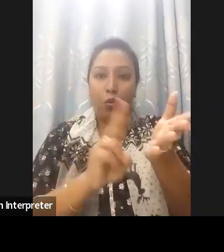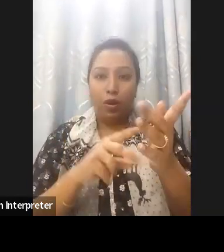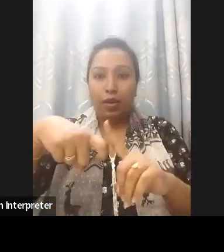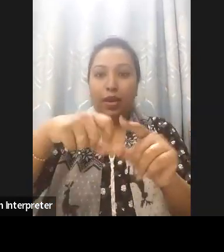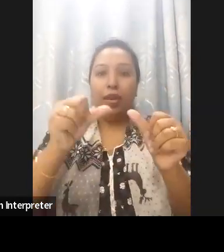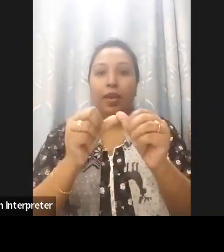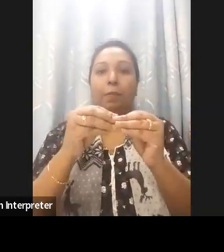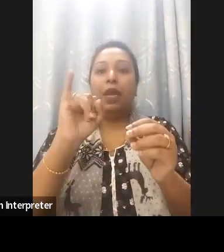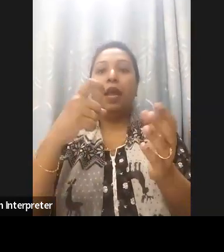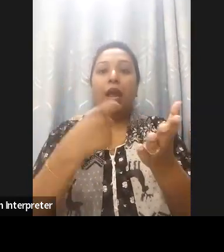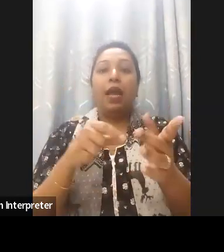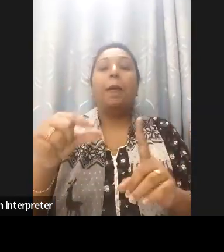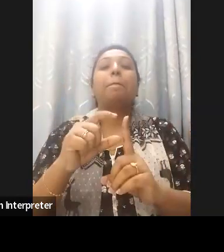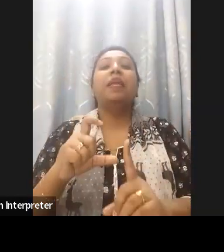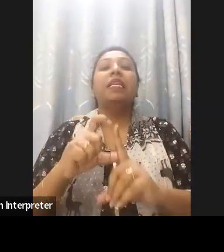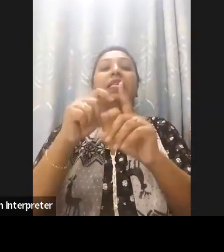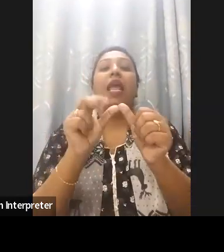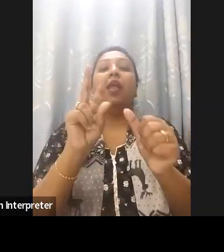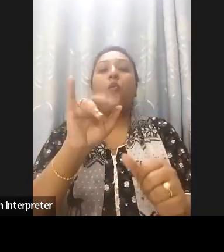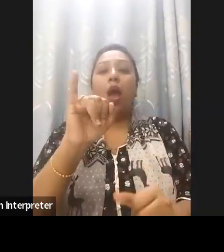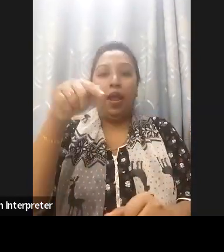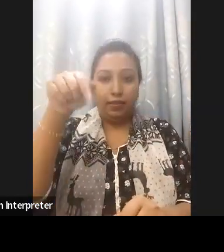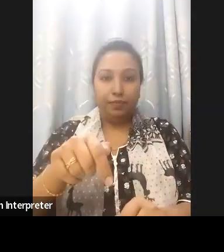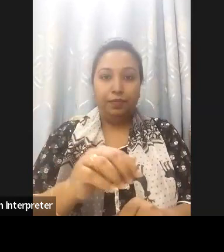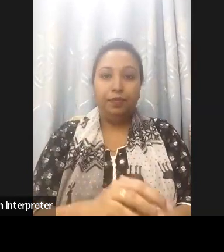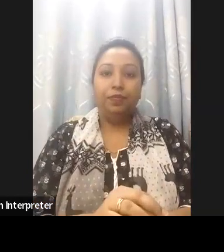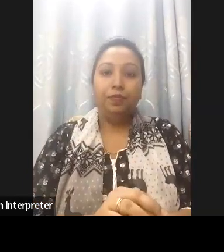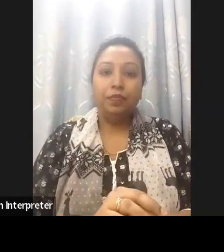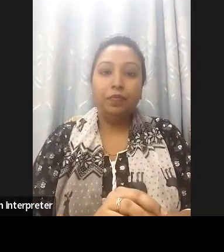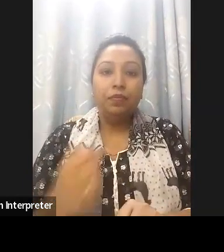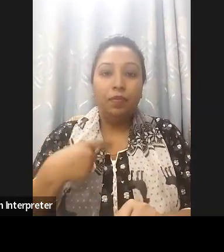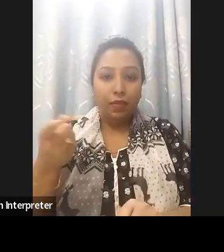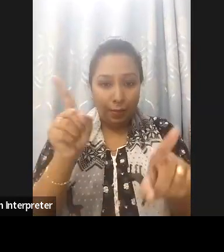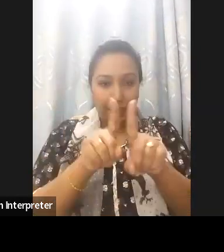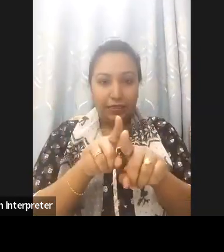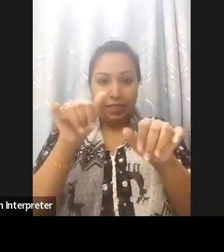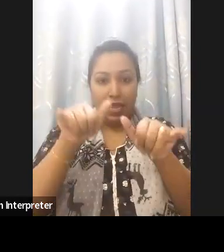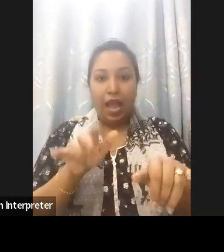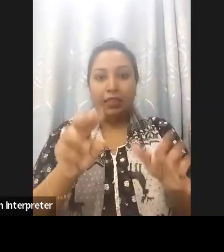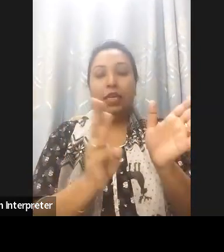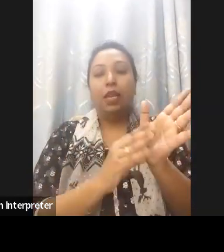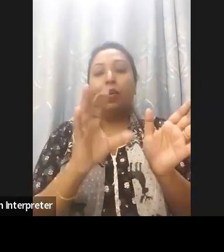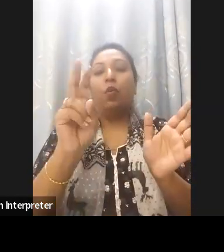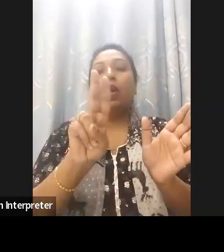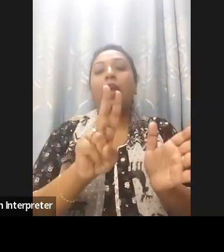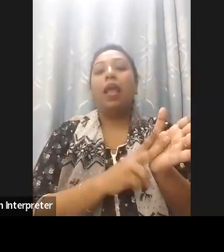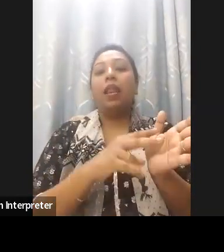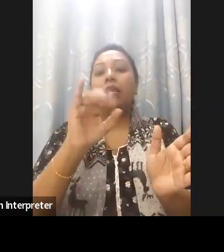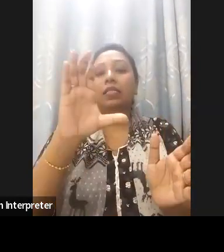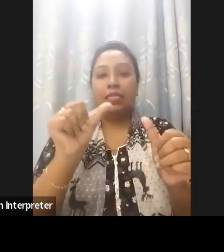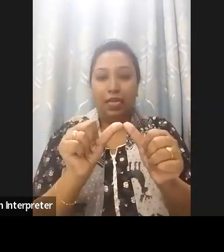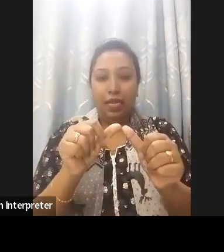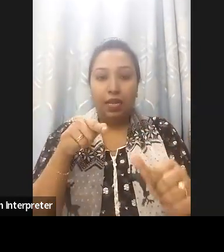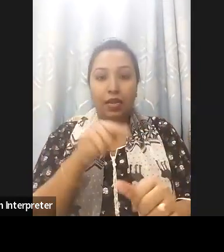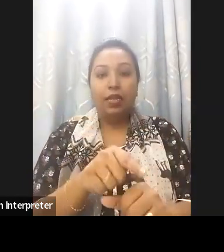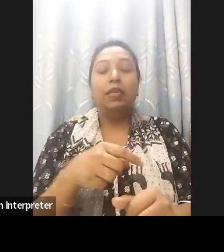We also have today, Monica Duhem. She's the Director of the Global Advisory Center for G3ict